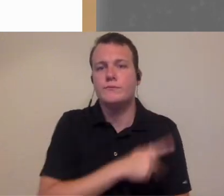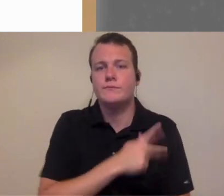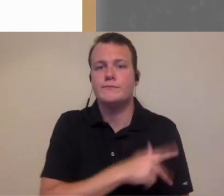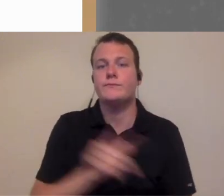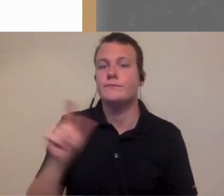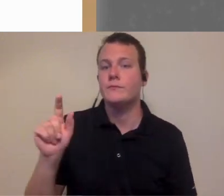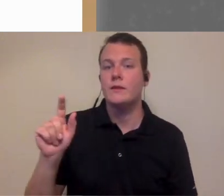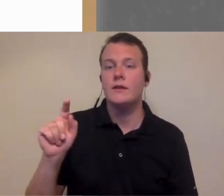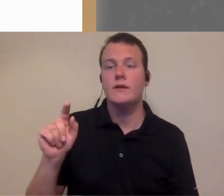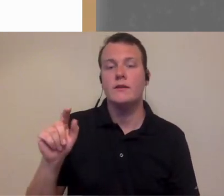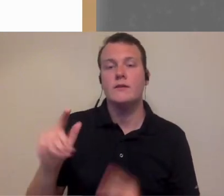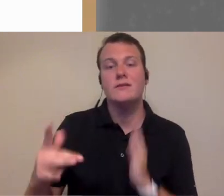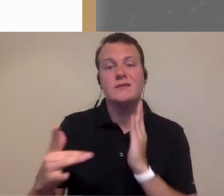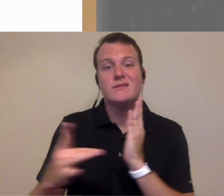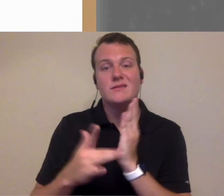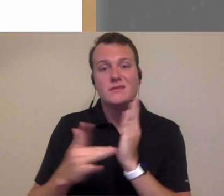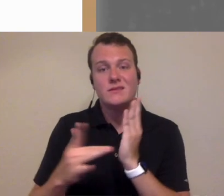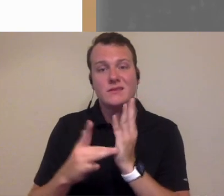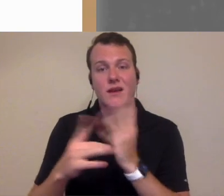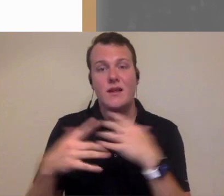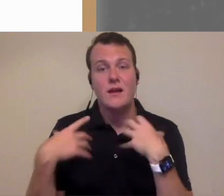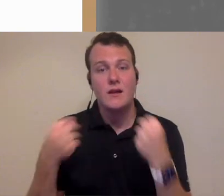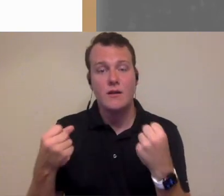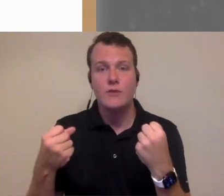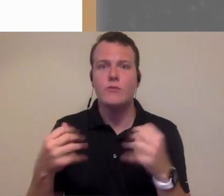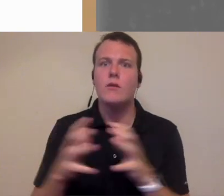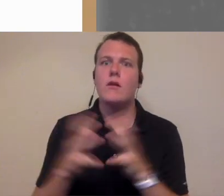telehealth is something that right now once again has gotten a lot of attention